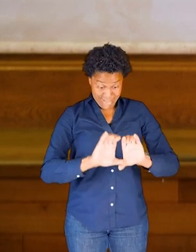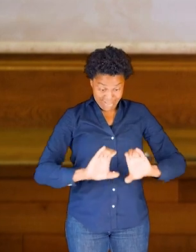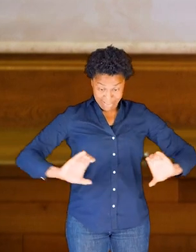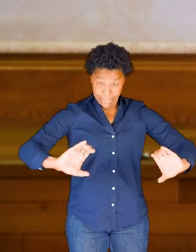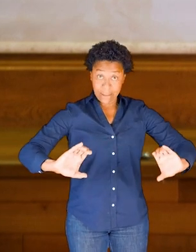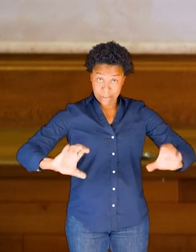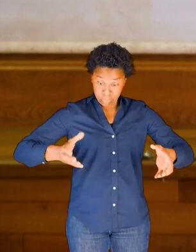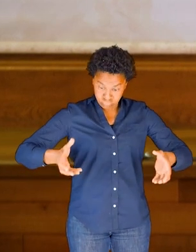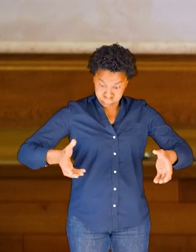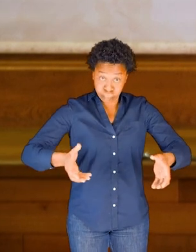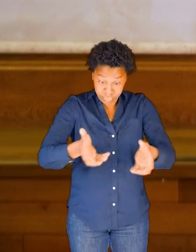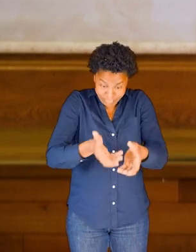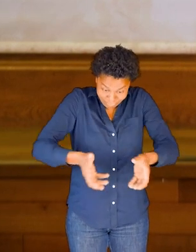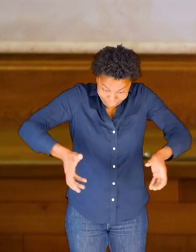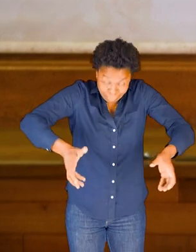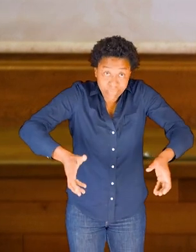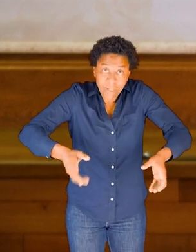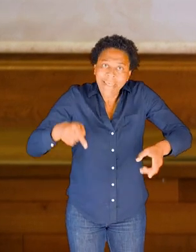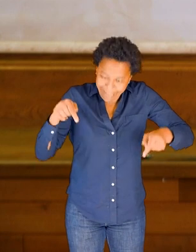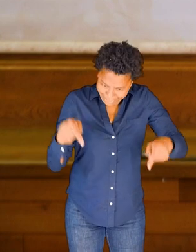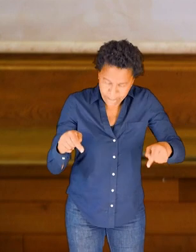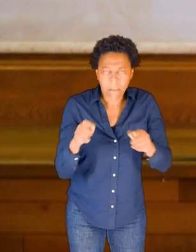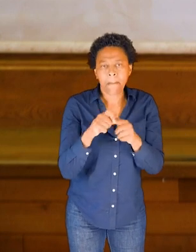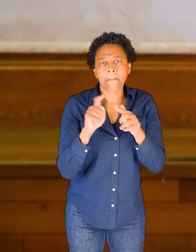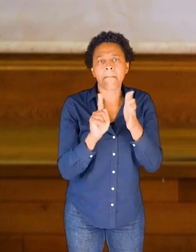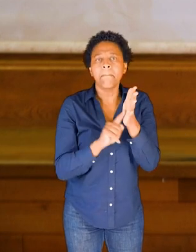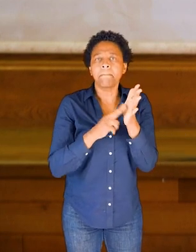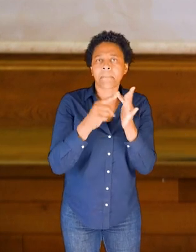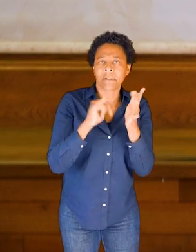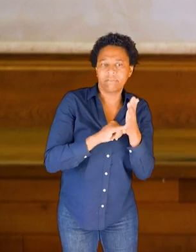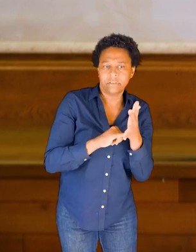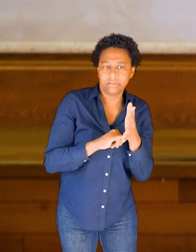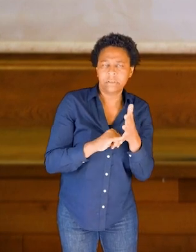perhaps to identify where the pelvis is.